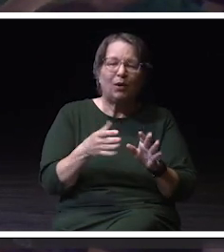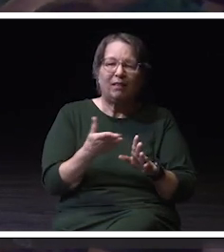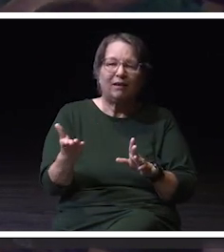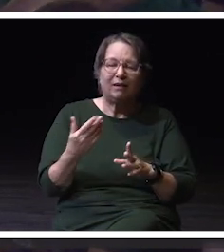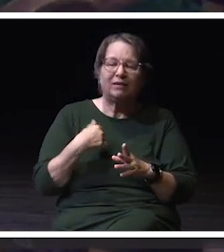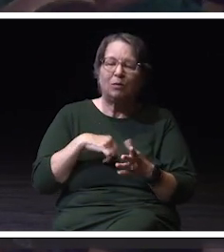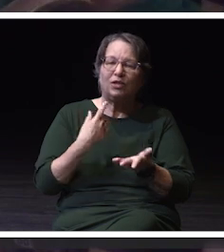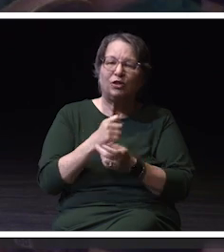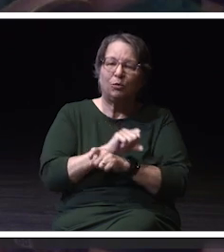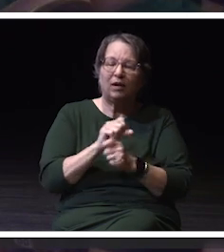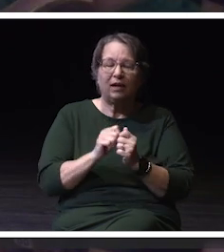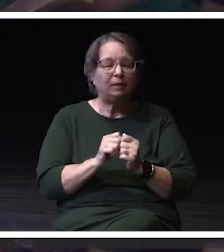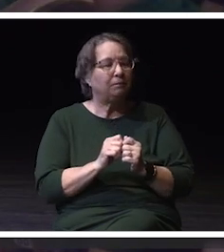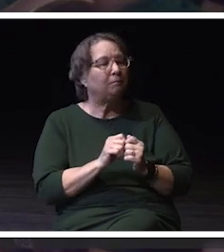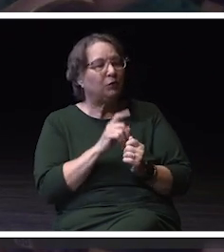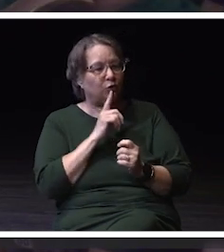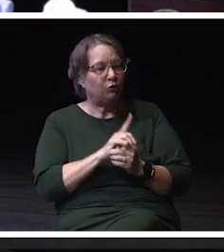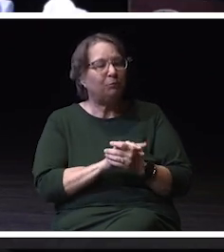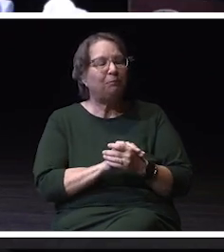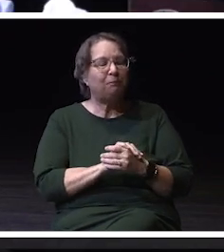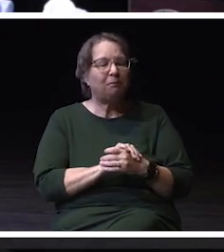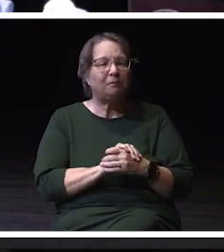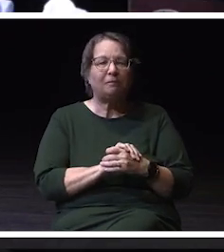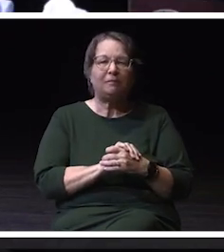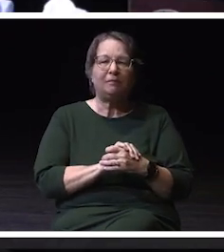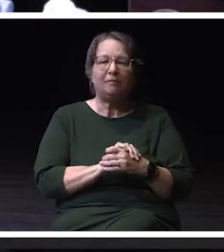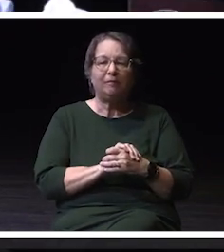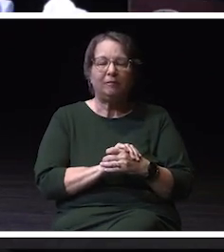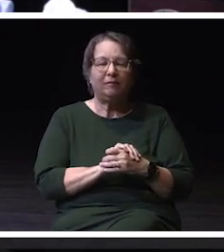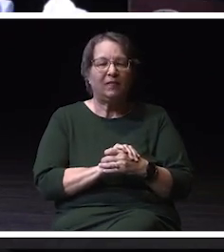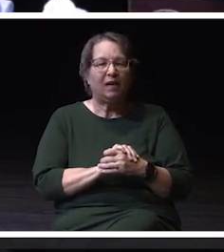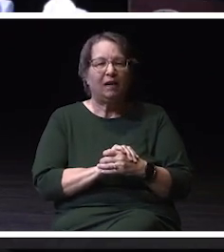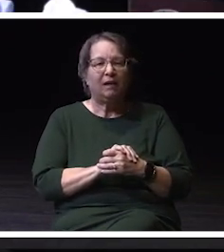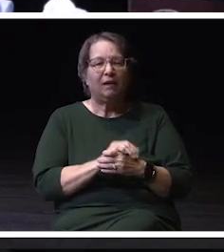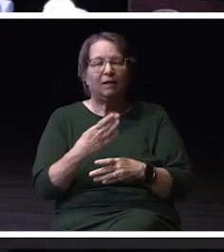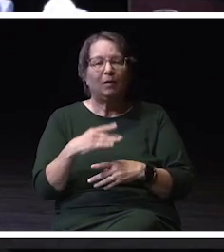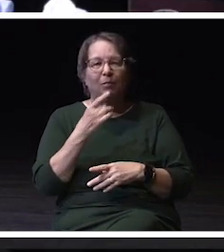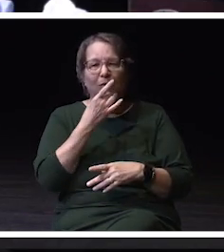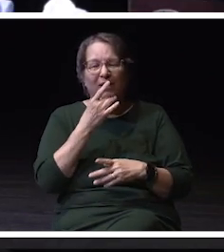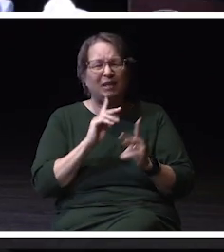Absolutely. The, I■ll address first the blue lights, because I know a lot of people had questions about that.